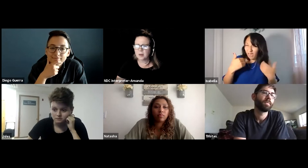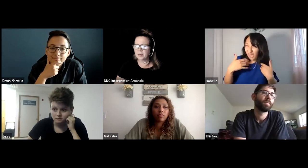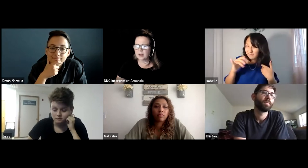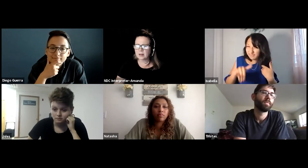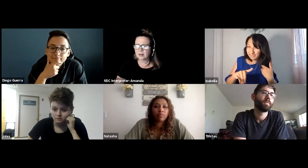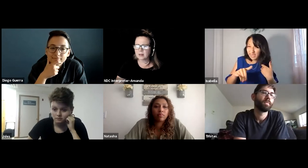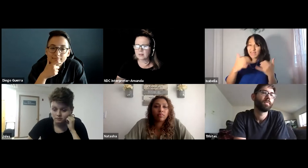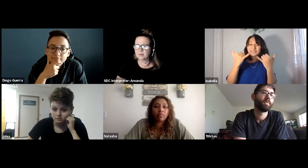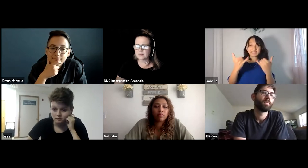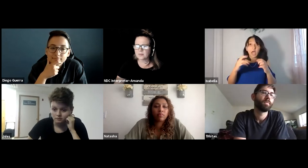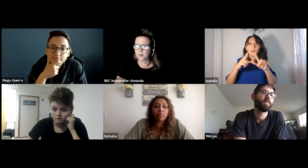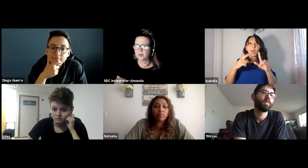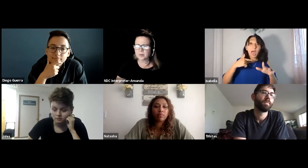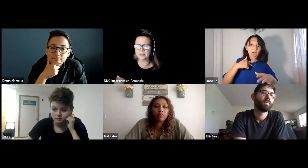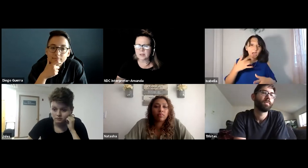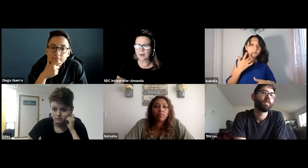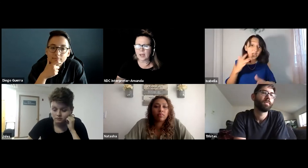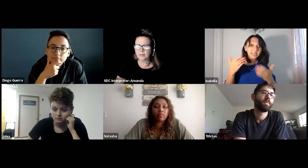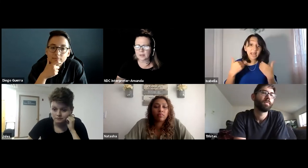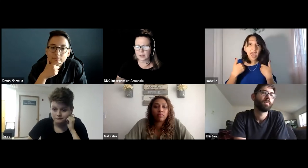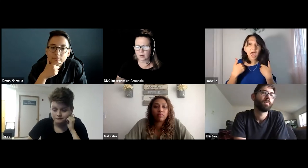But for whatever reason they don't have it now.